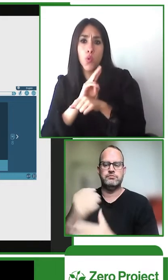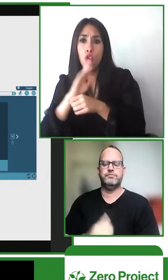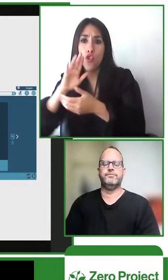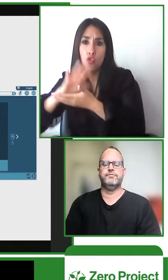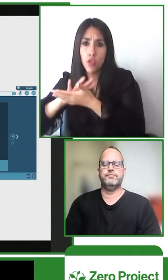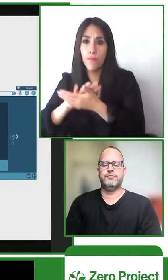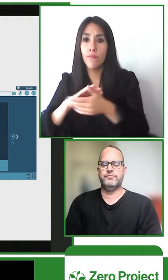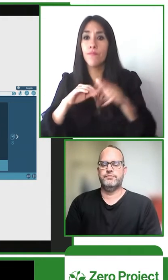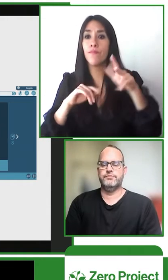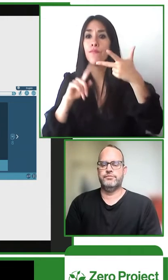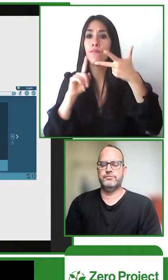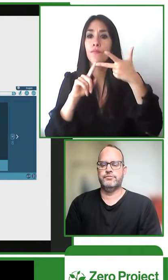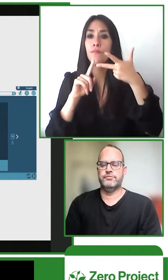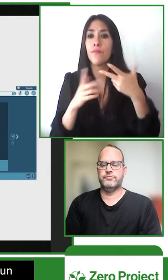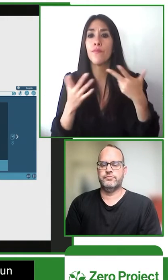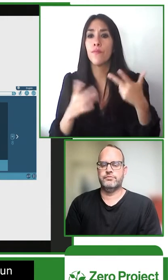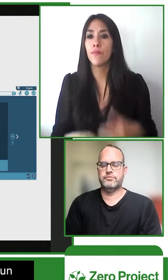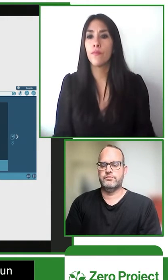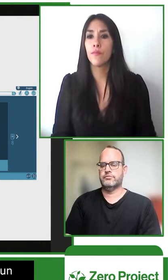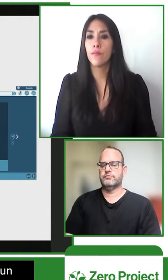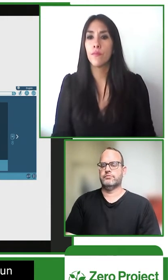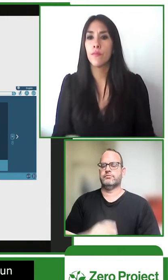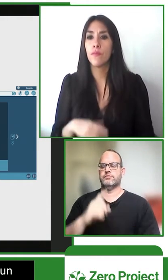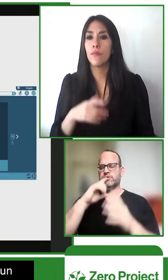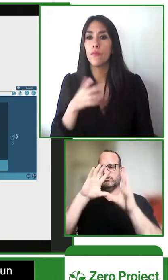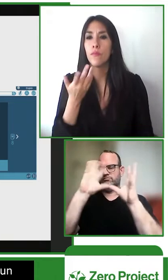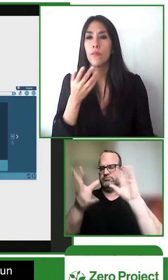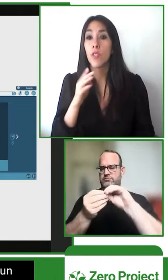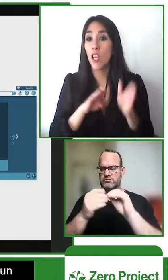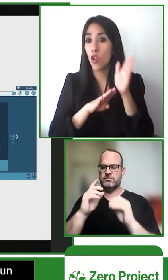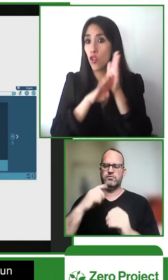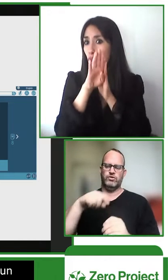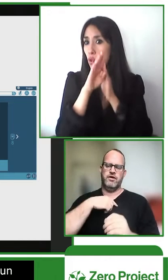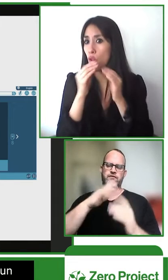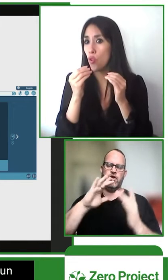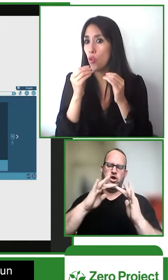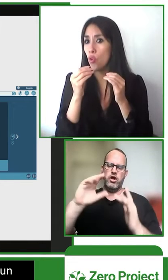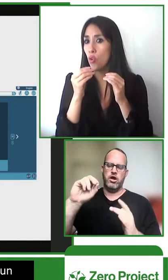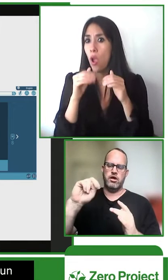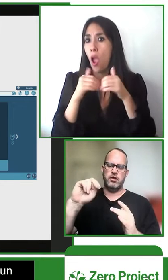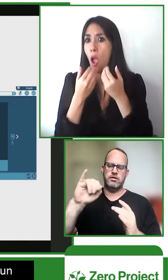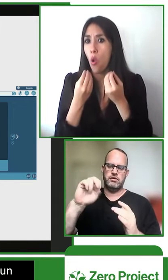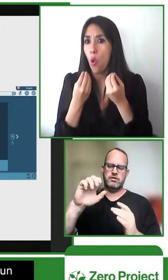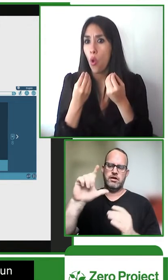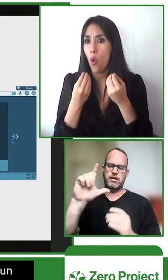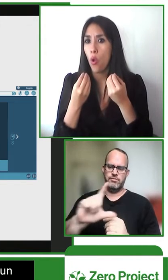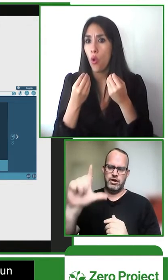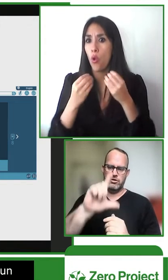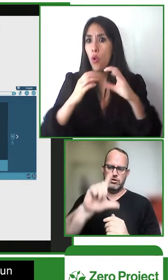like stories for the platform shared reading resources and all together